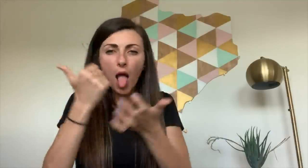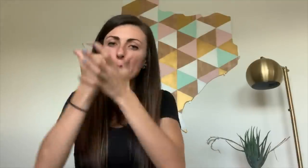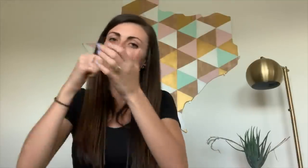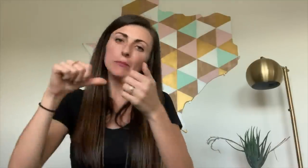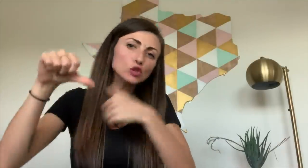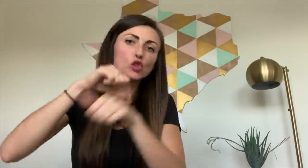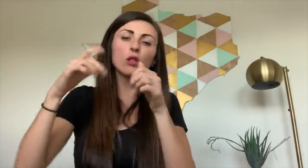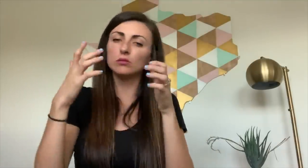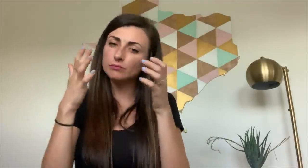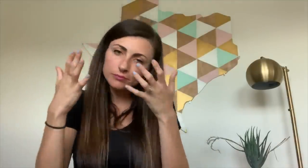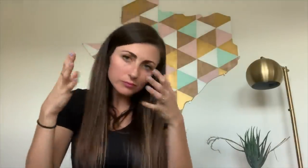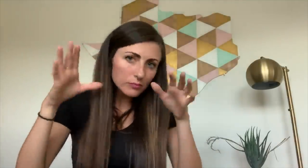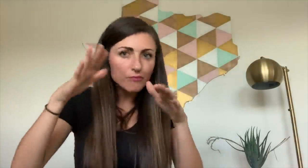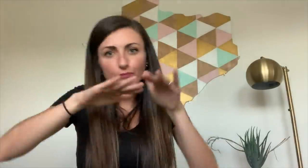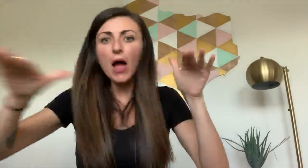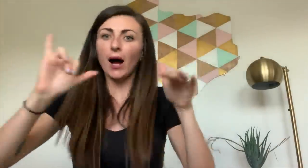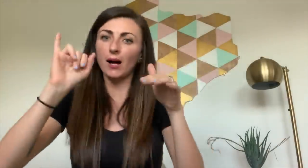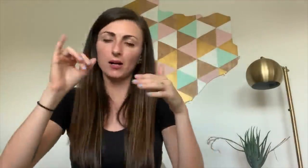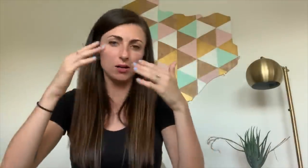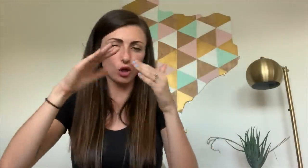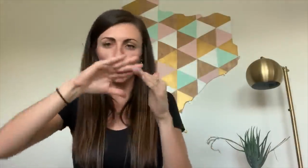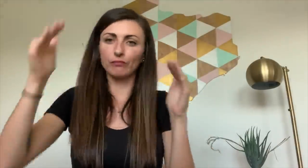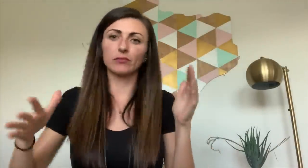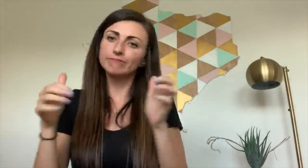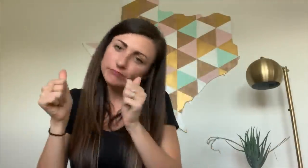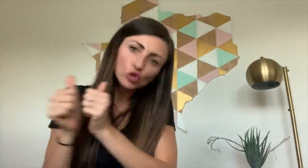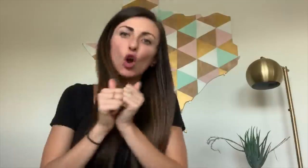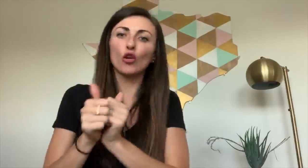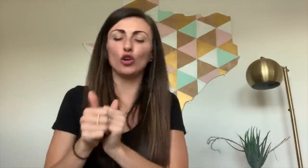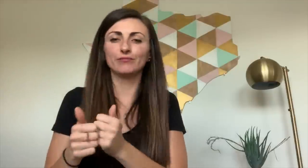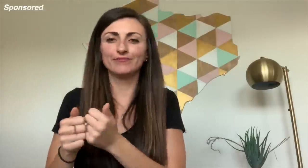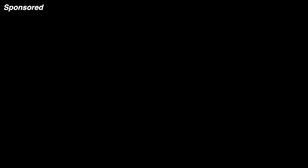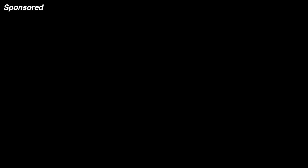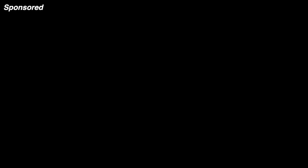help each other flatten that curve together!